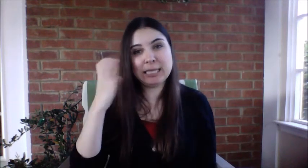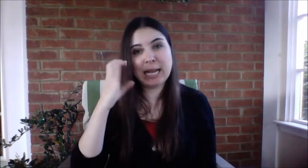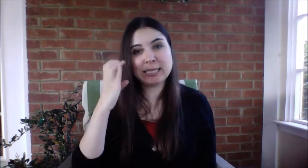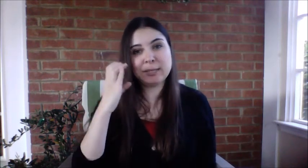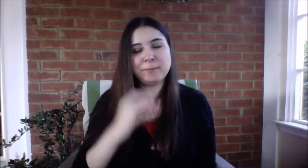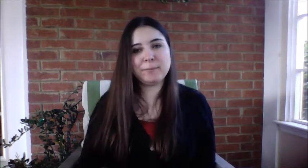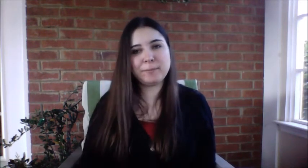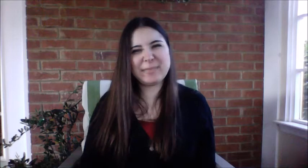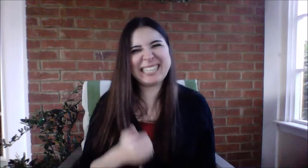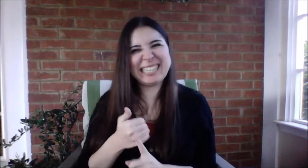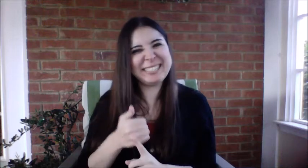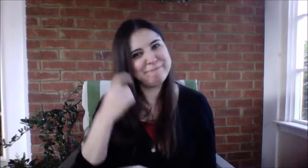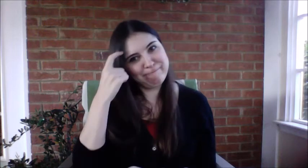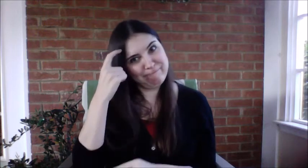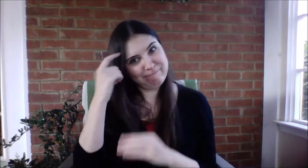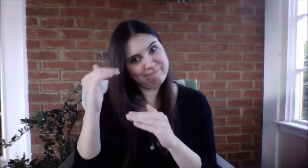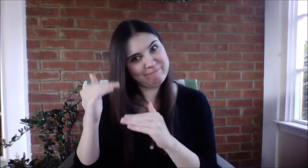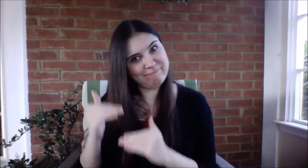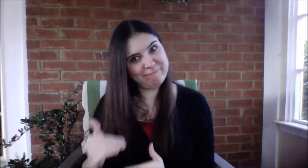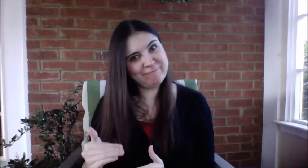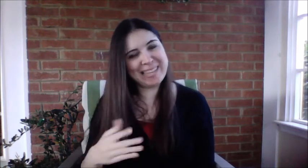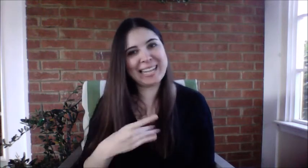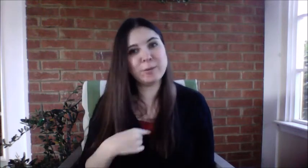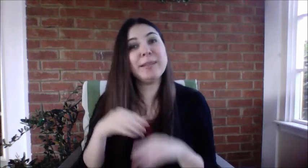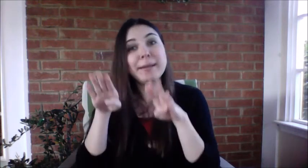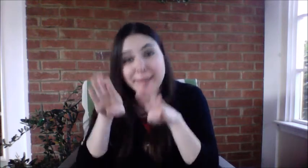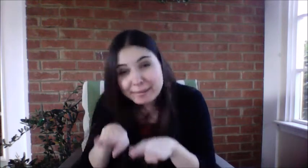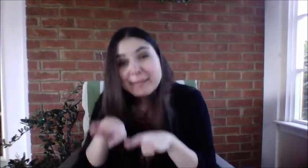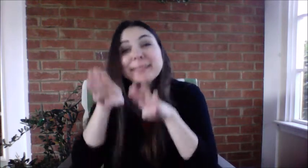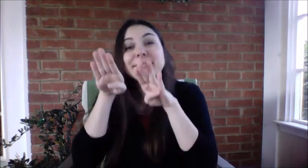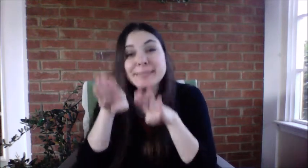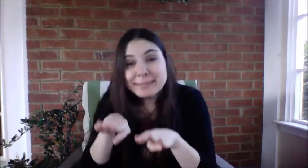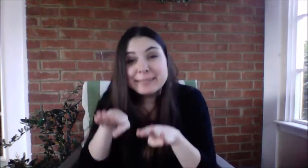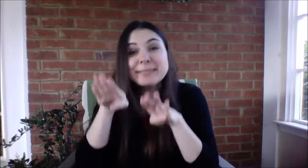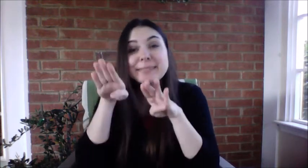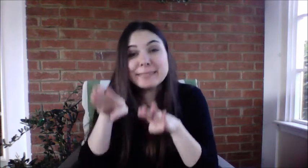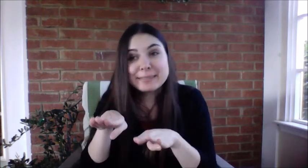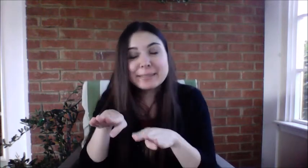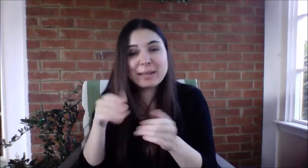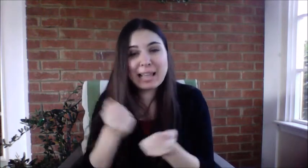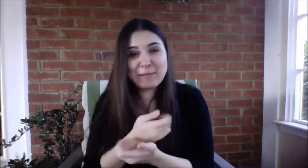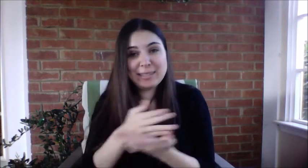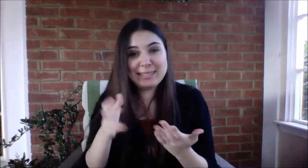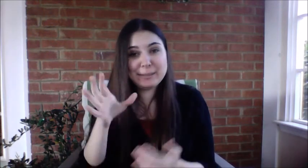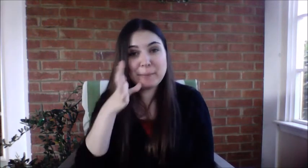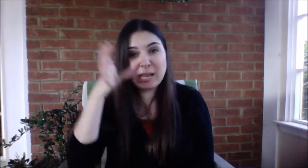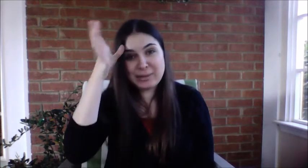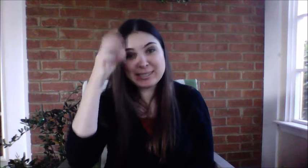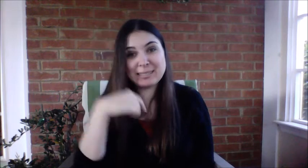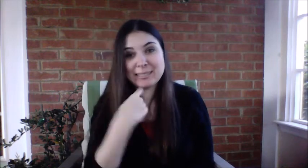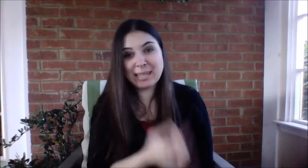He's not exactly the sharpest one around. He follows in his parents' footsteps and beliefs.